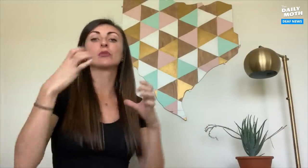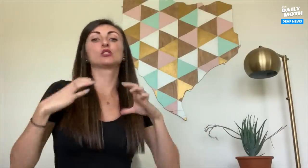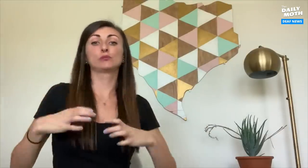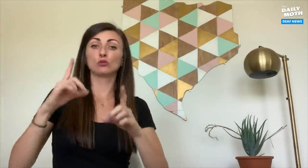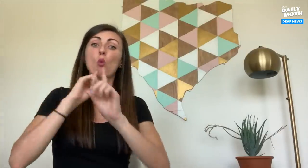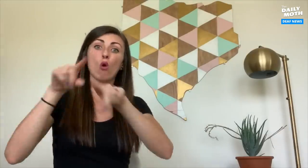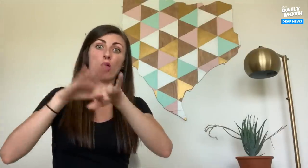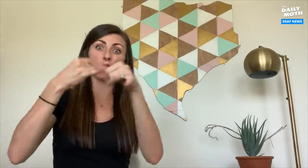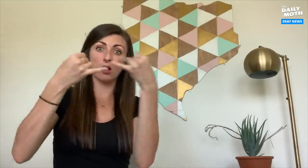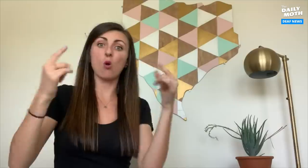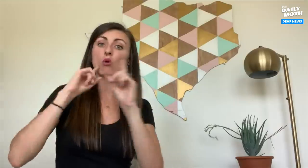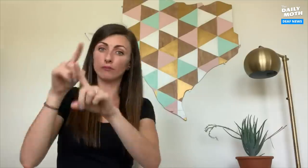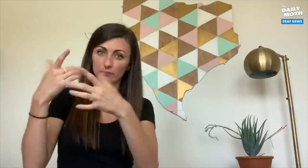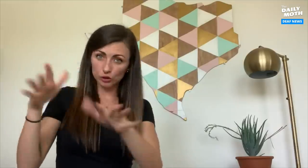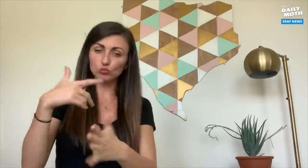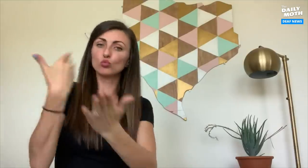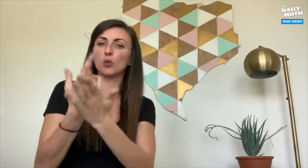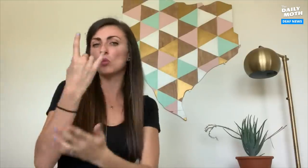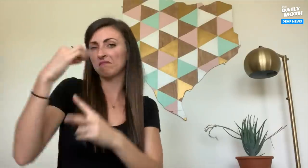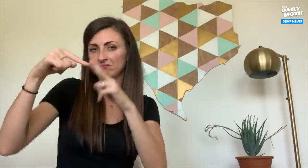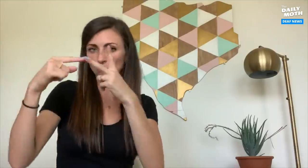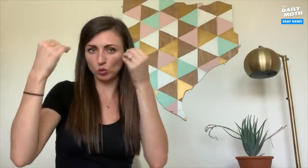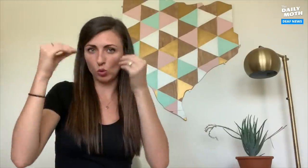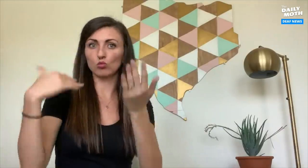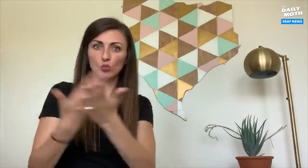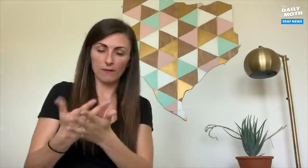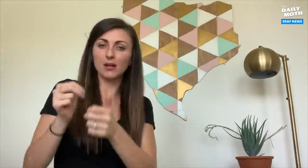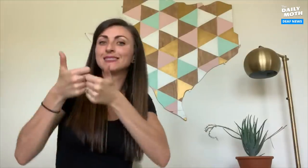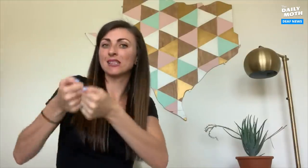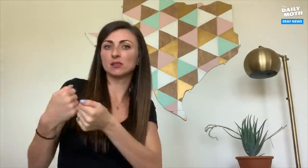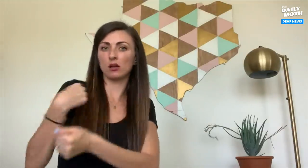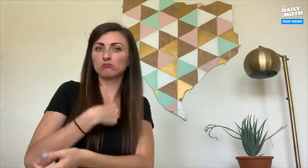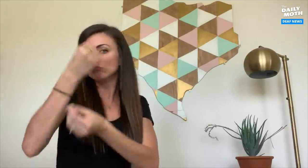That means the customer would order online then arrive at either one of our stores before texting us